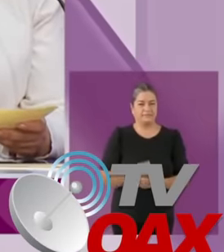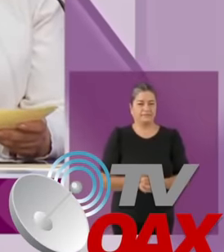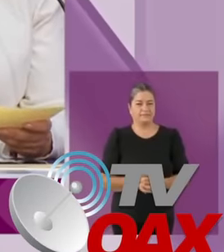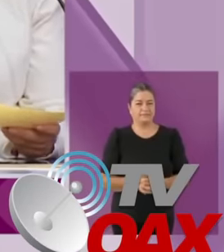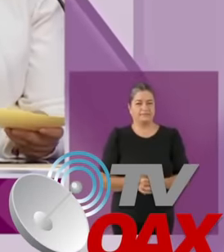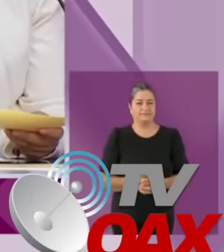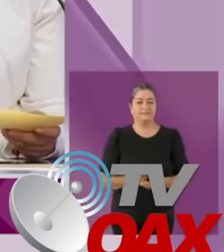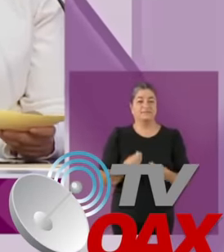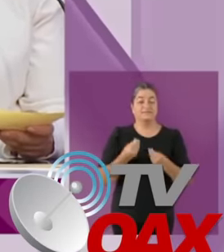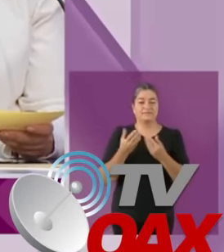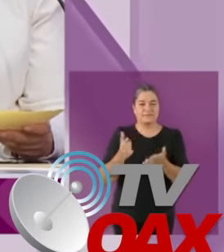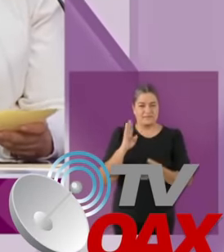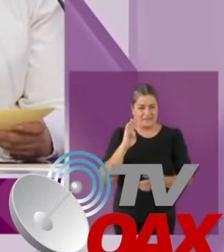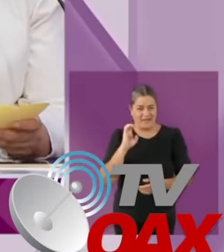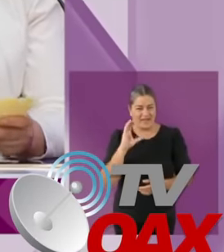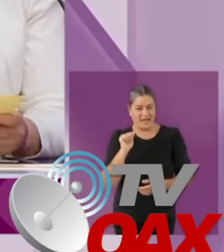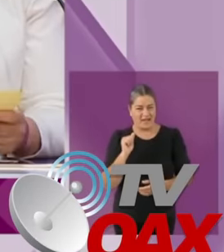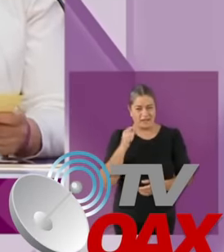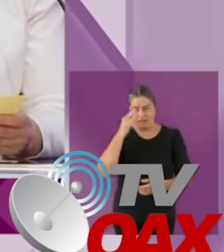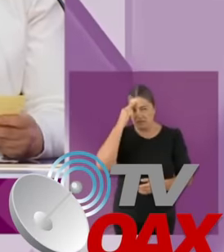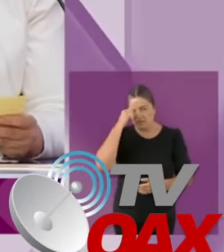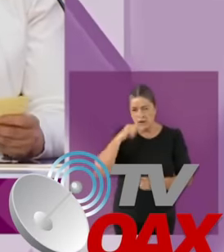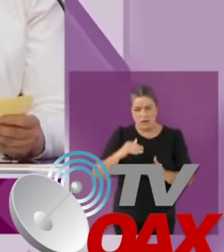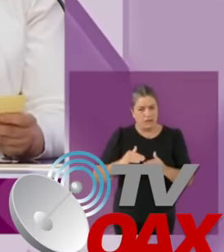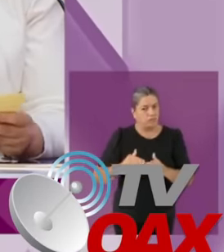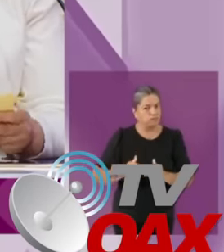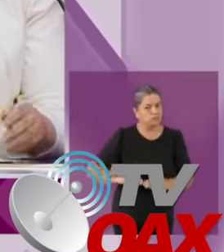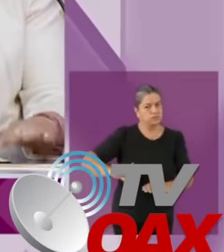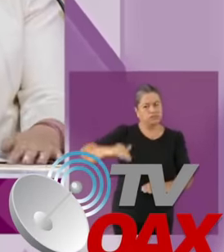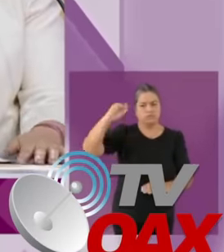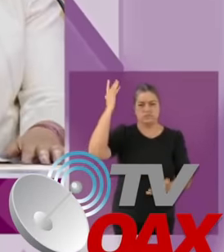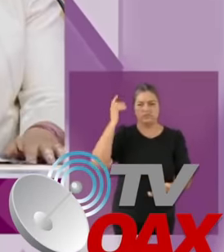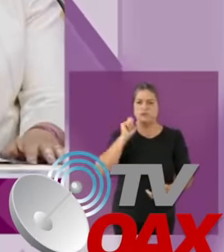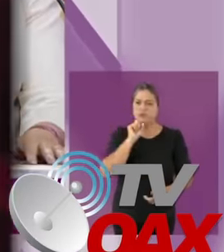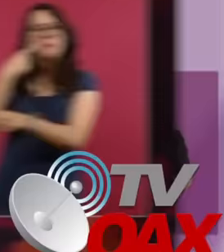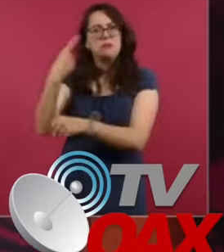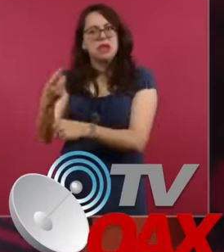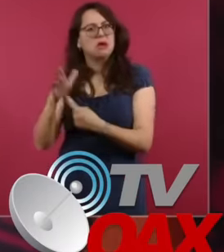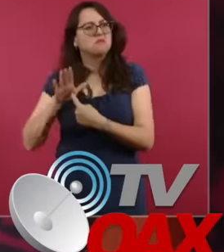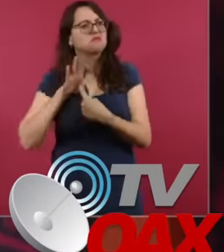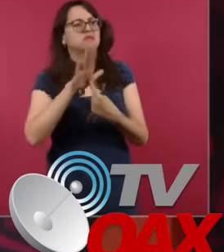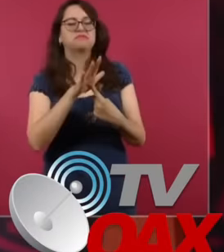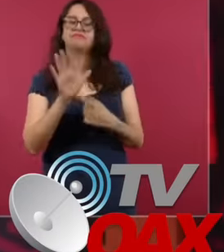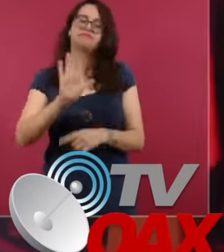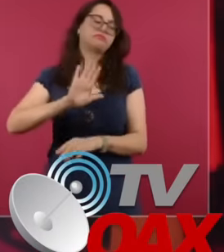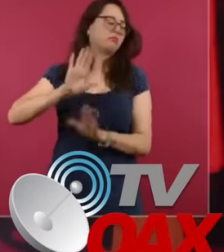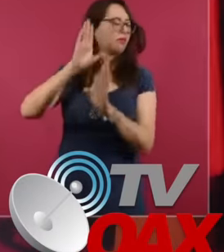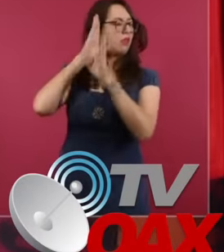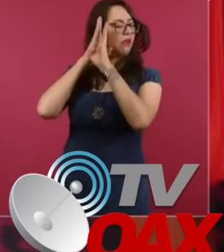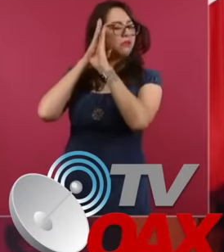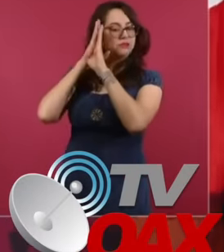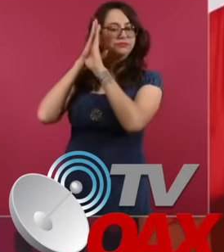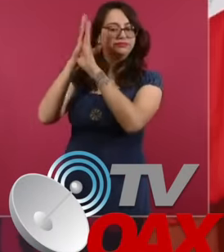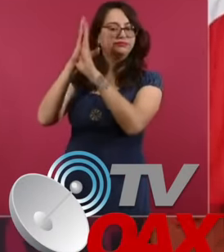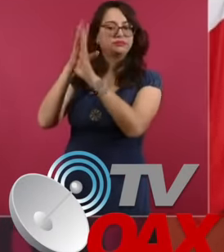Claudia Sha look bad through the president's press conference. of Mexico Andrés Manuel